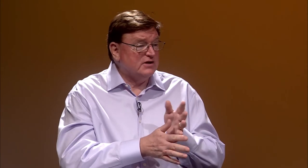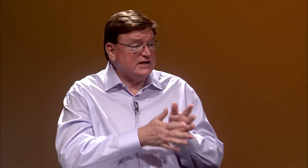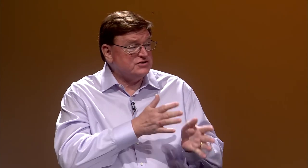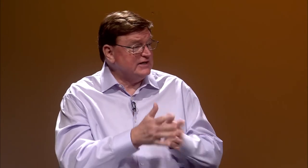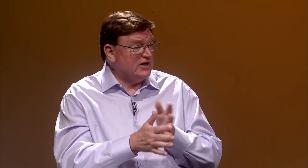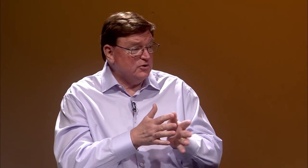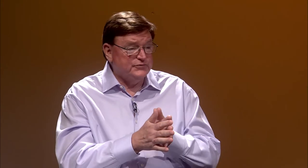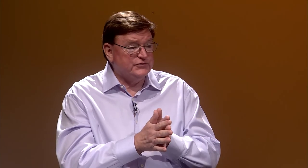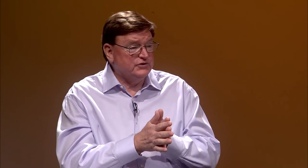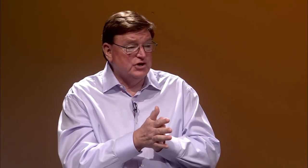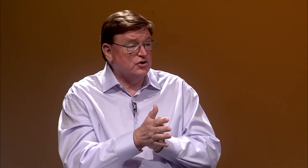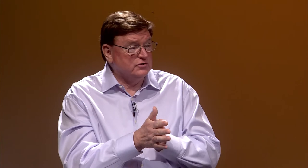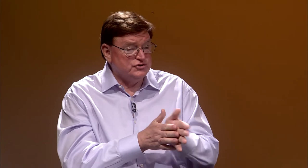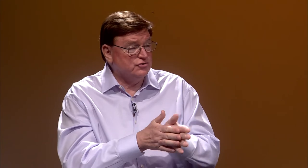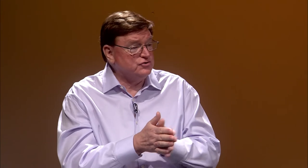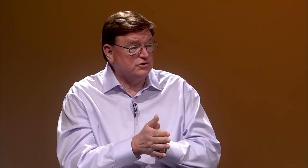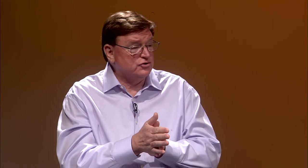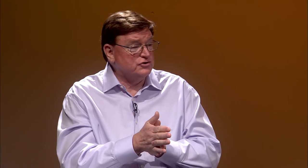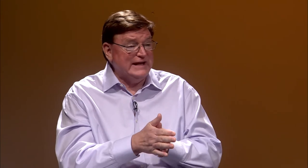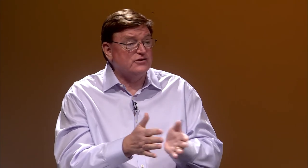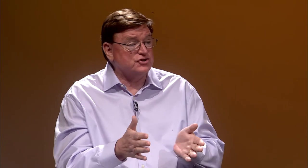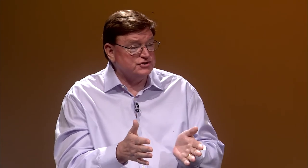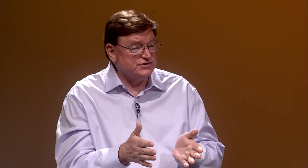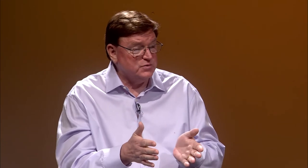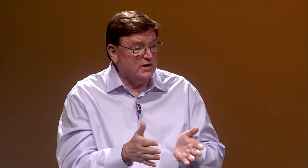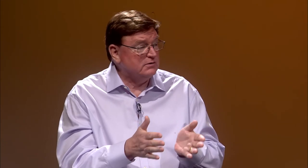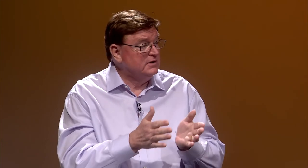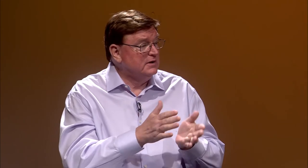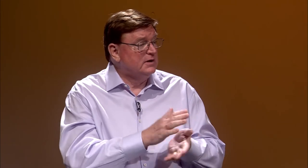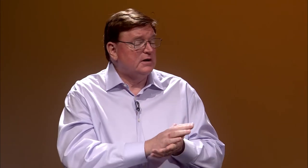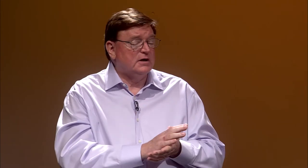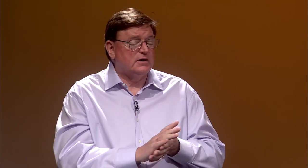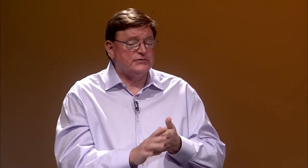actually helps young children learn English, as well.